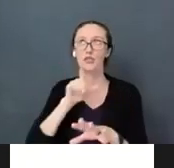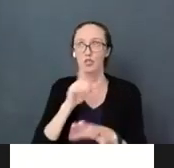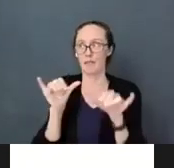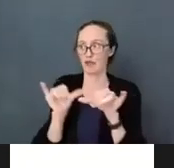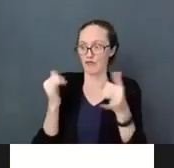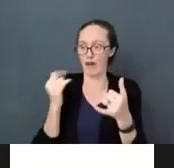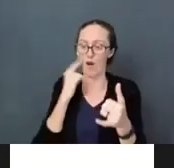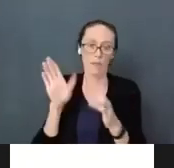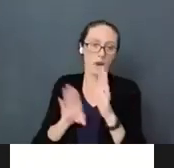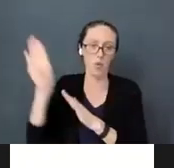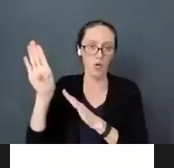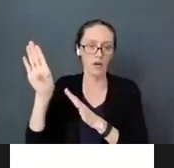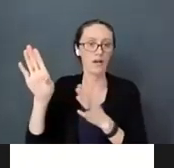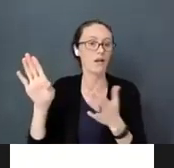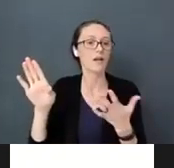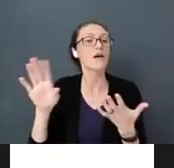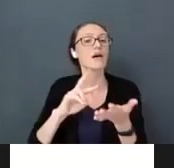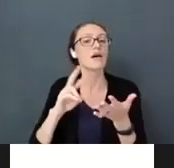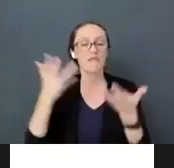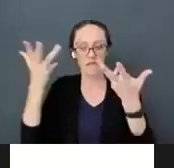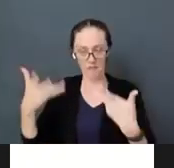I’m going for a walk so I can bring my cortisol level down.